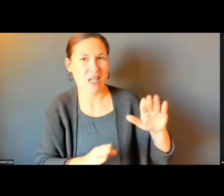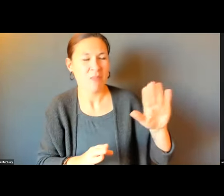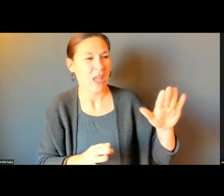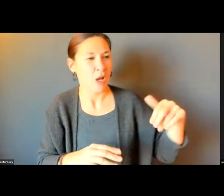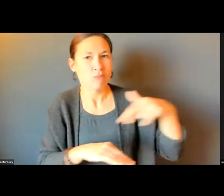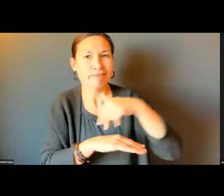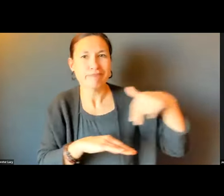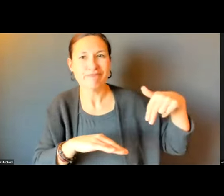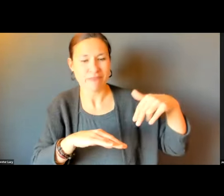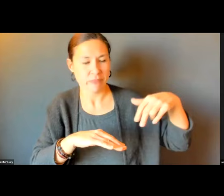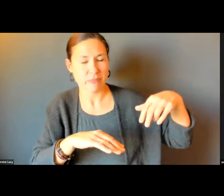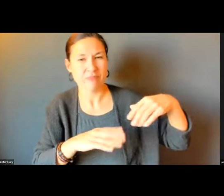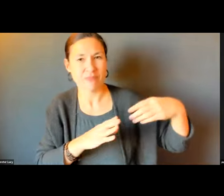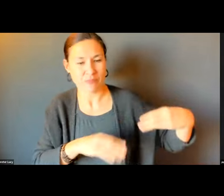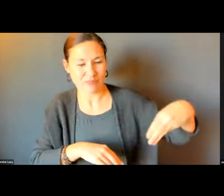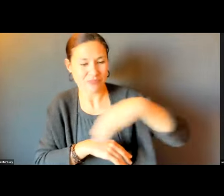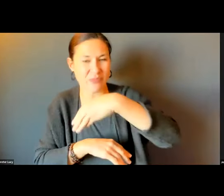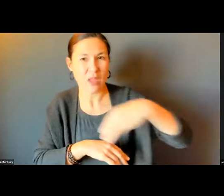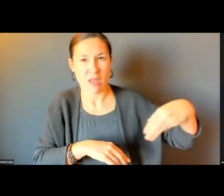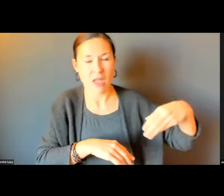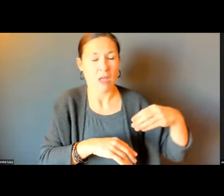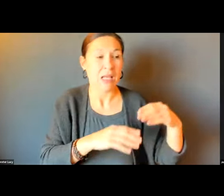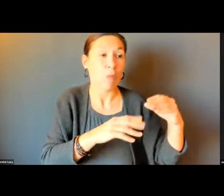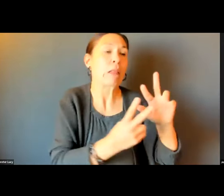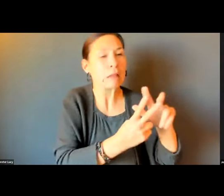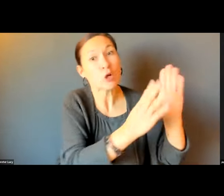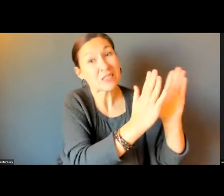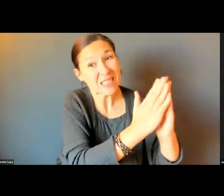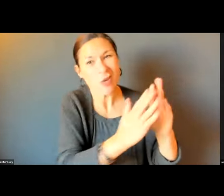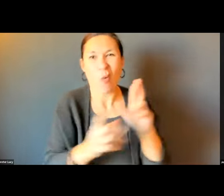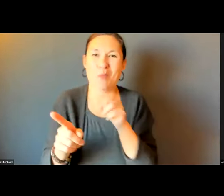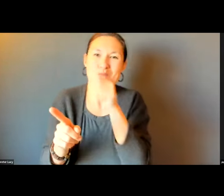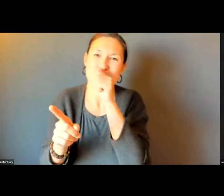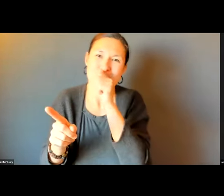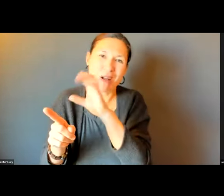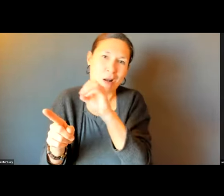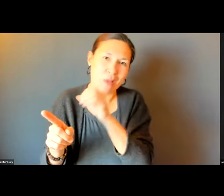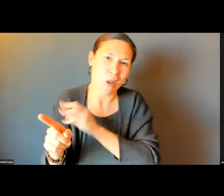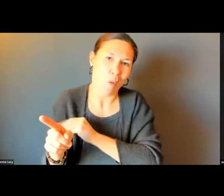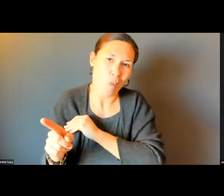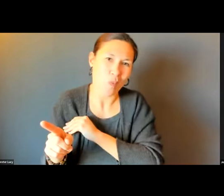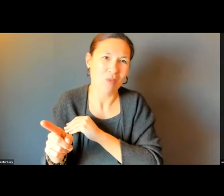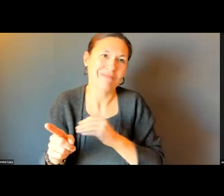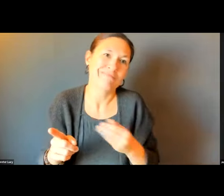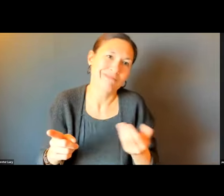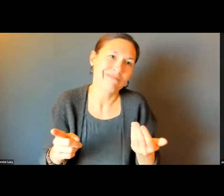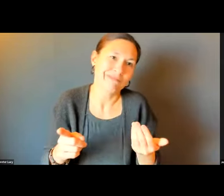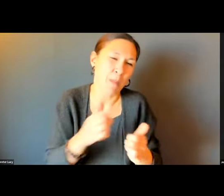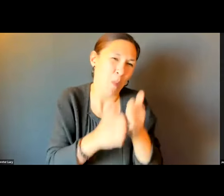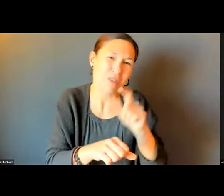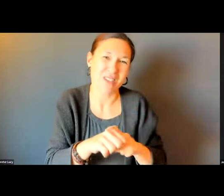VAST MAJORITY OF THEM ARE ALWAYS ON A CITY SIDEWALK OR SIDEWALK THAT IS PRIVATELY OWNED.